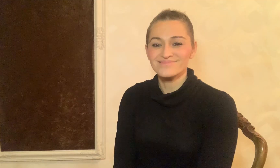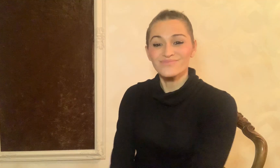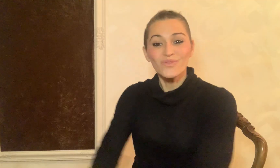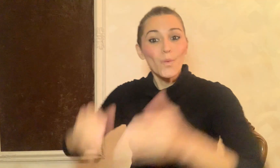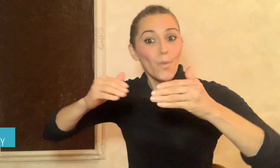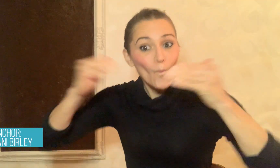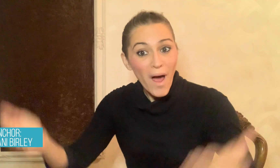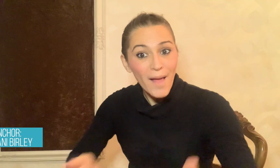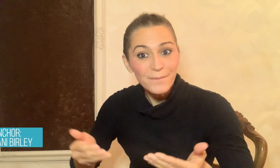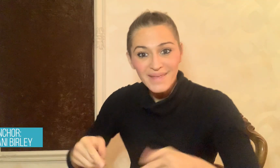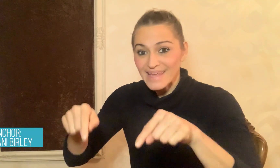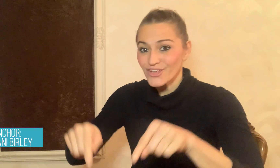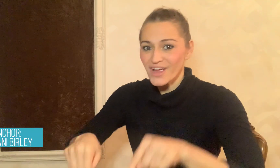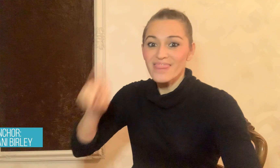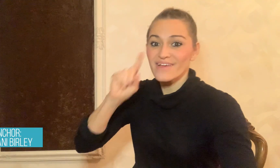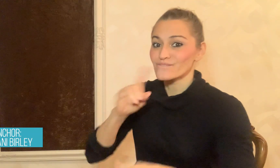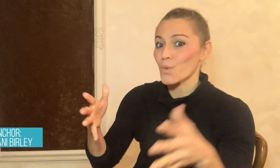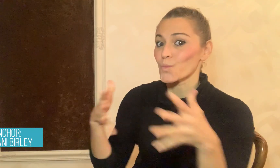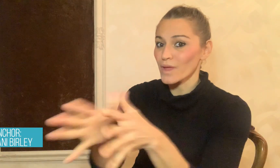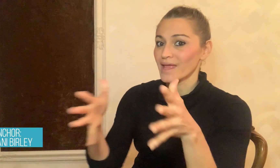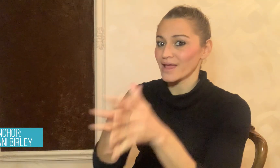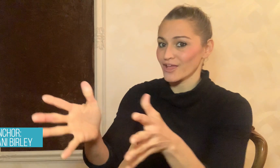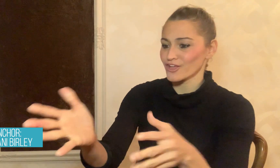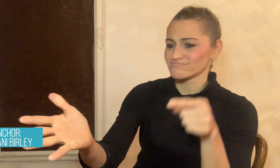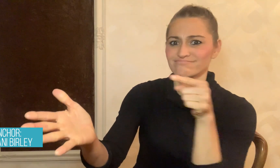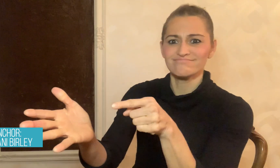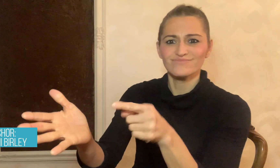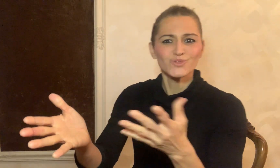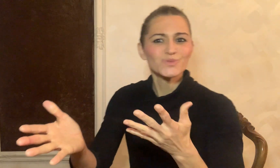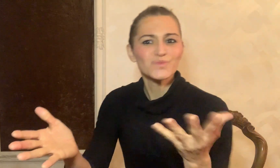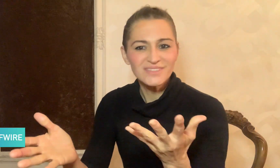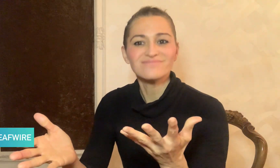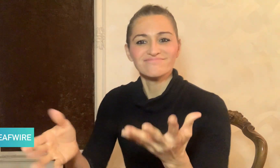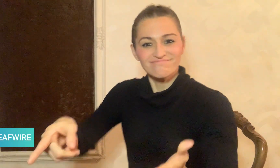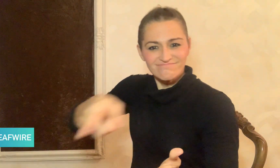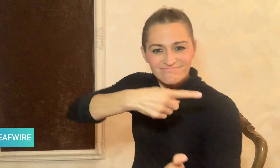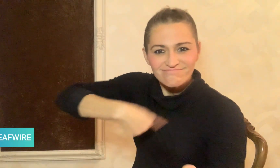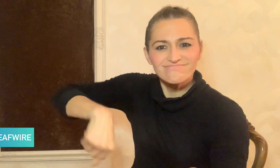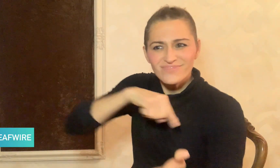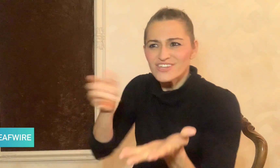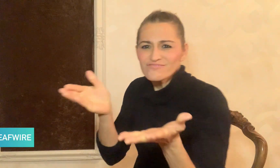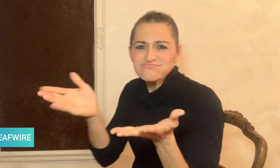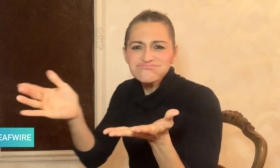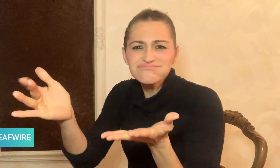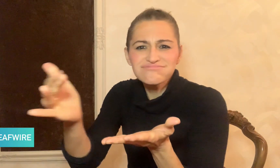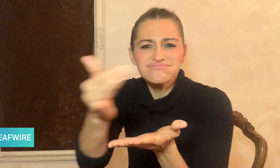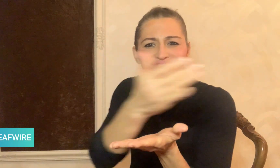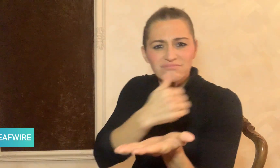Welcome to DeafWire where we share